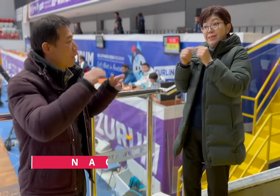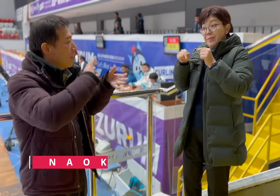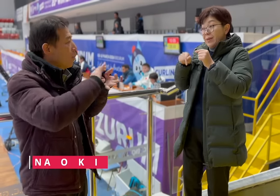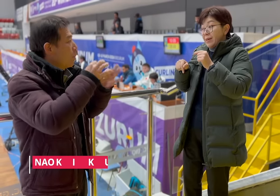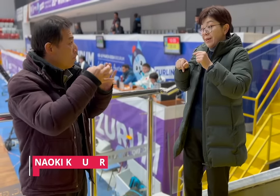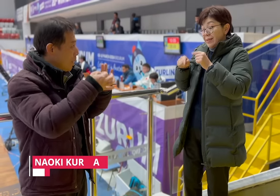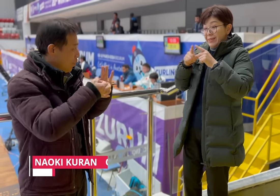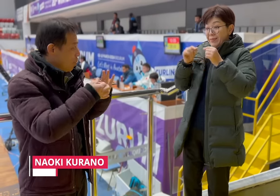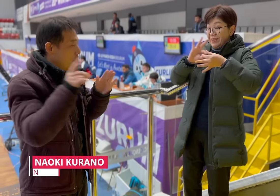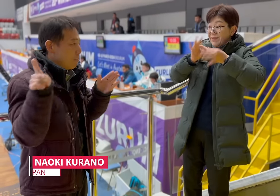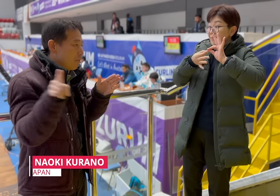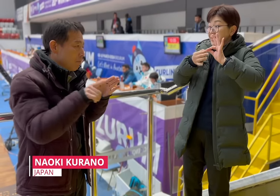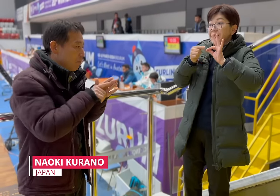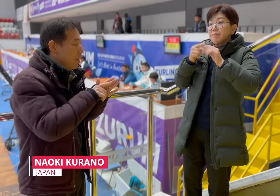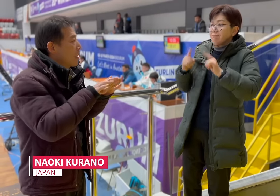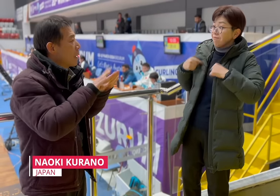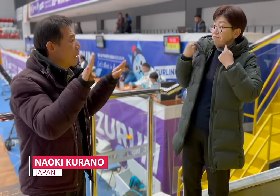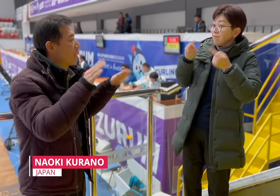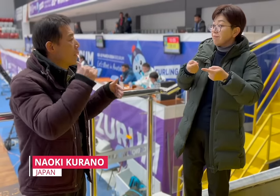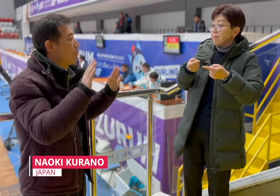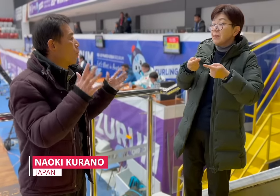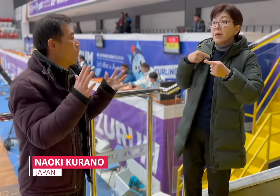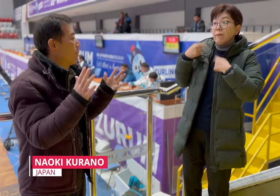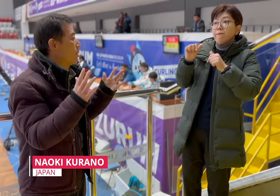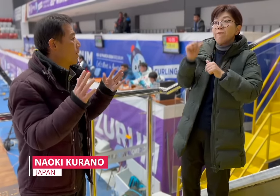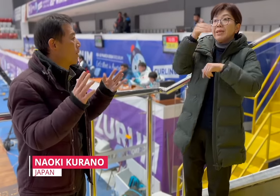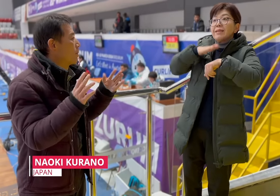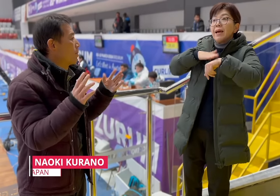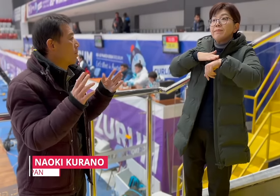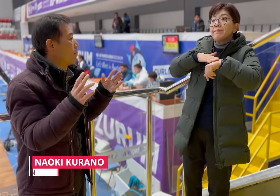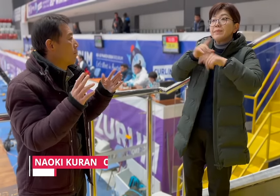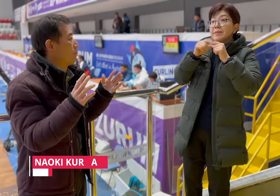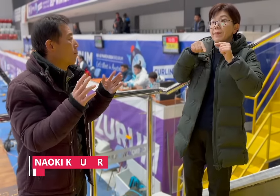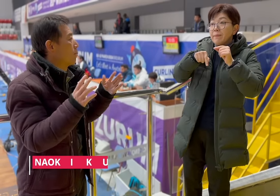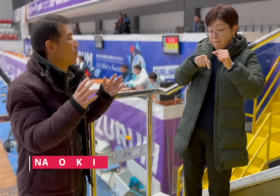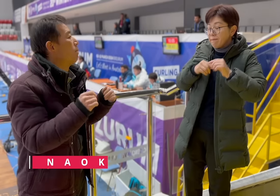[Naoki]: It will be the first time for the Summer Deaflympics to be